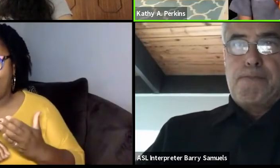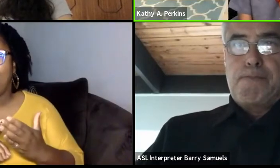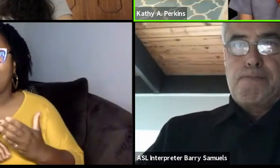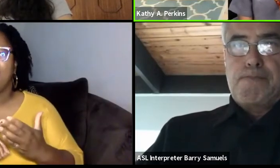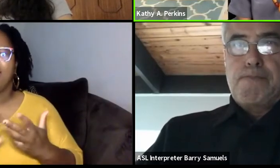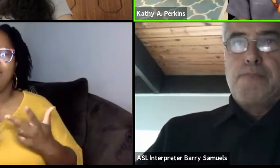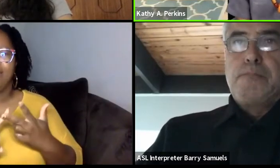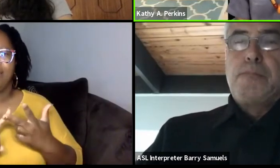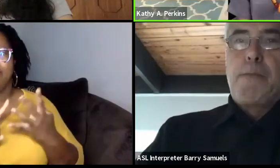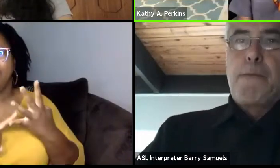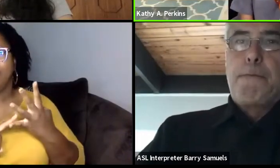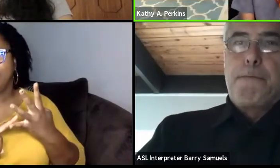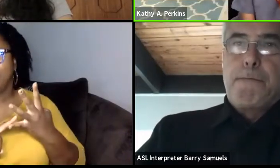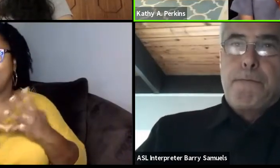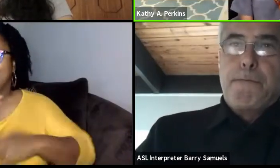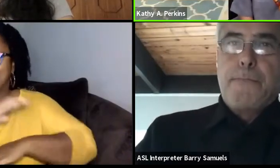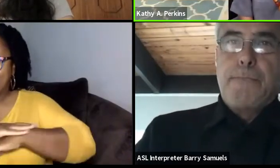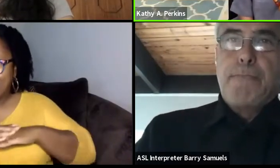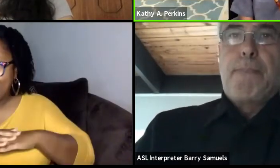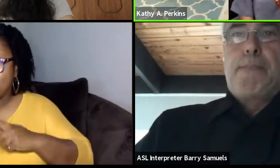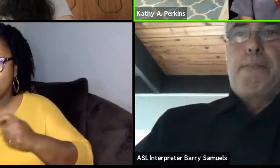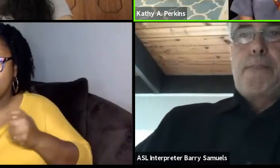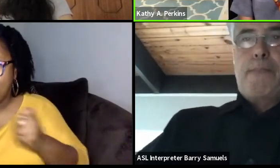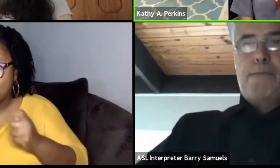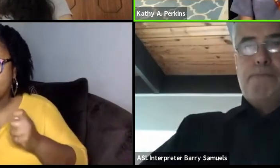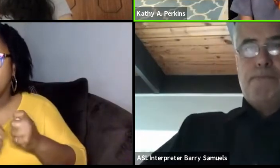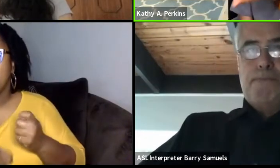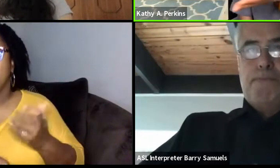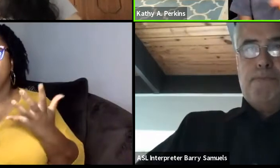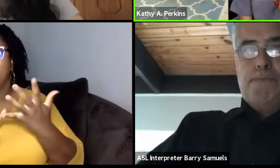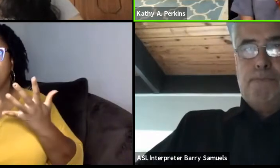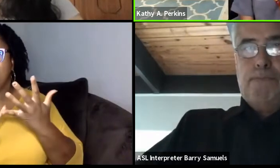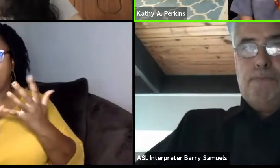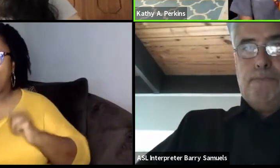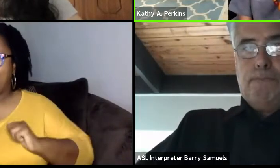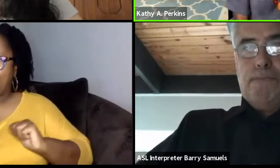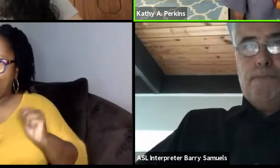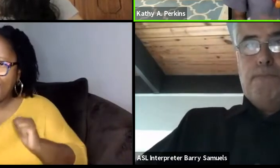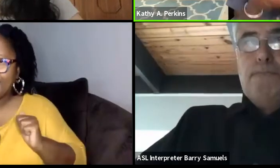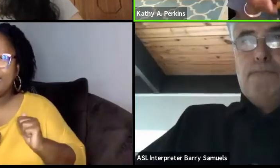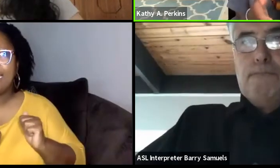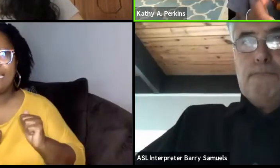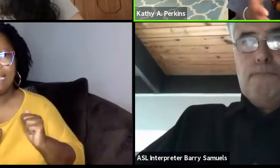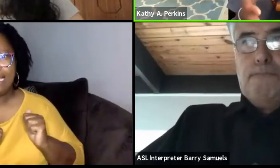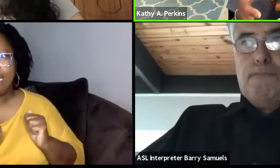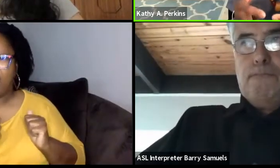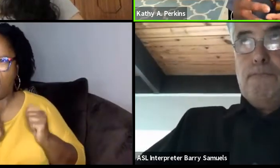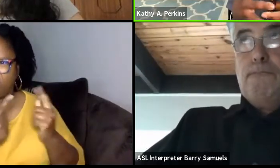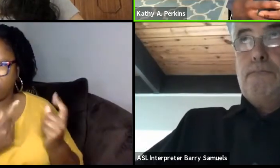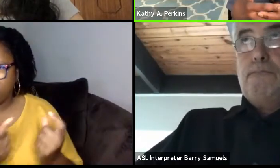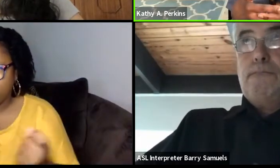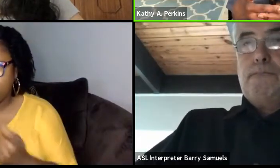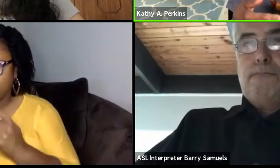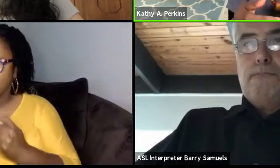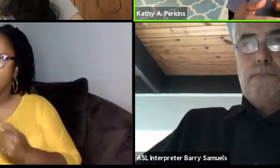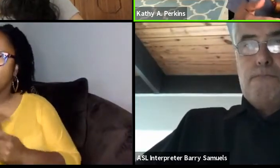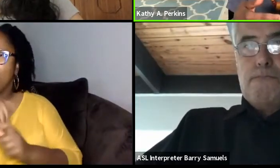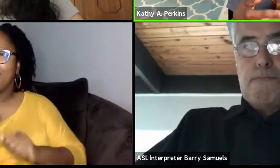stage management and acting, it's like we can partner with a certain number of HBCUs.